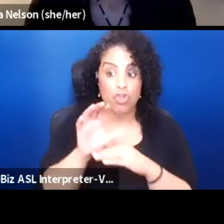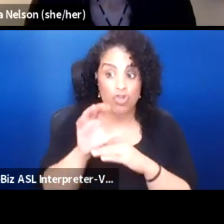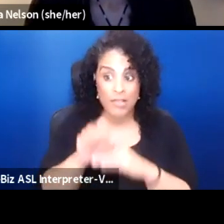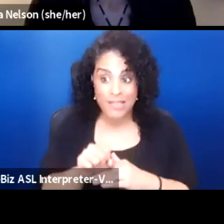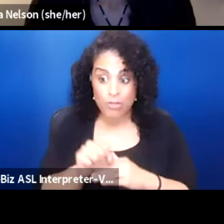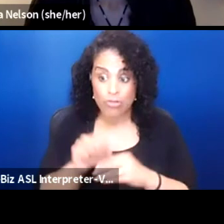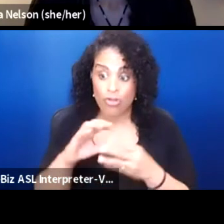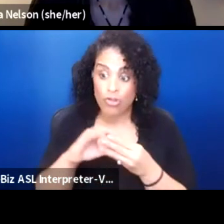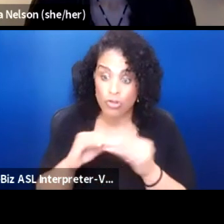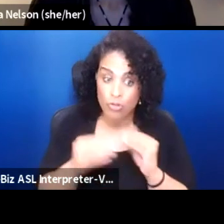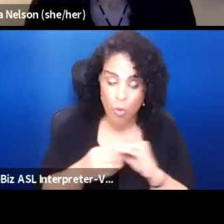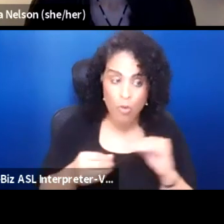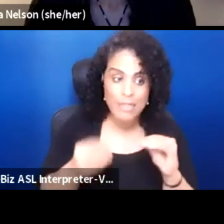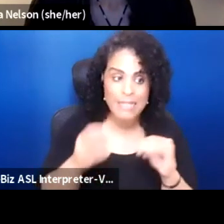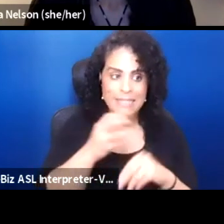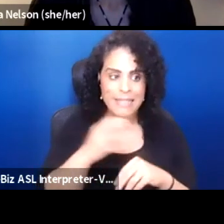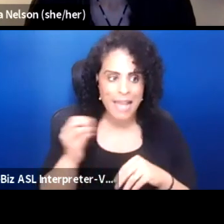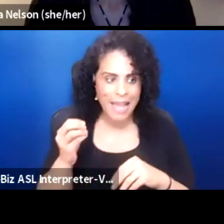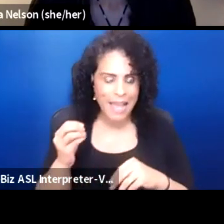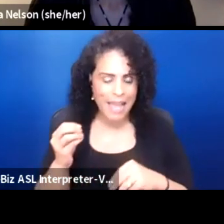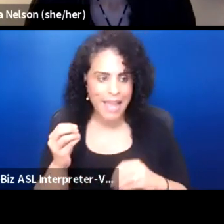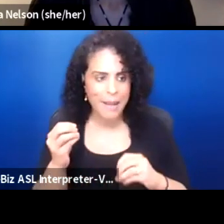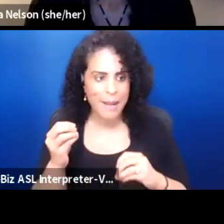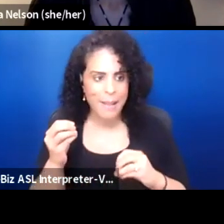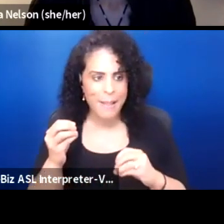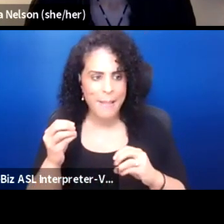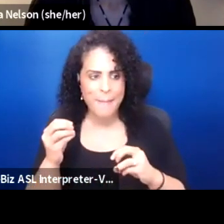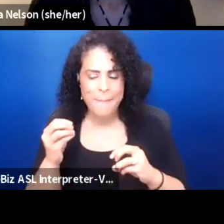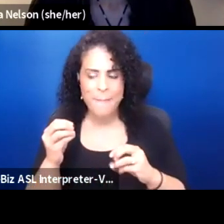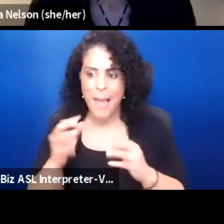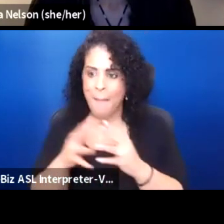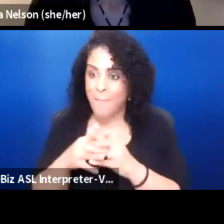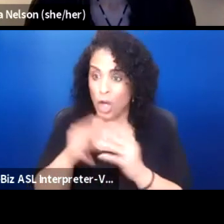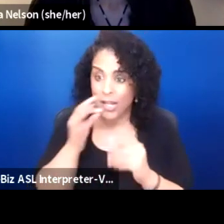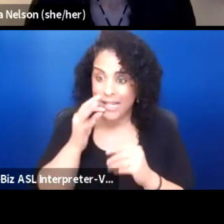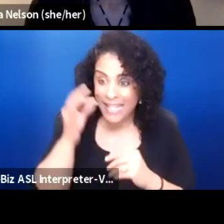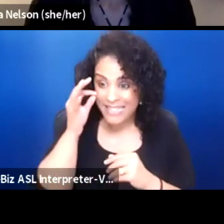and American Indian philosophical concepts